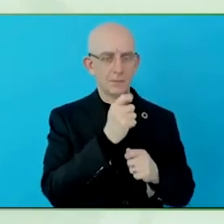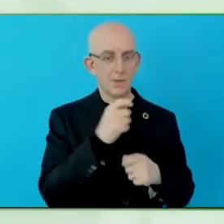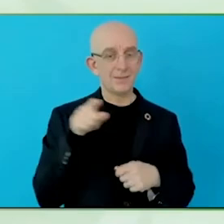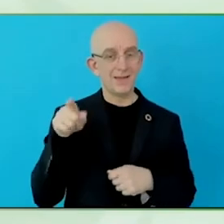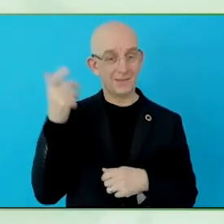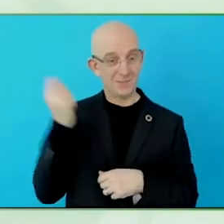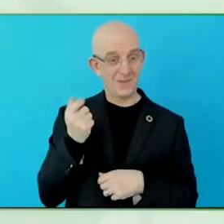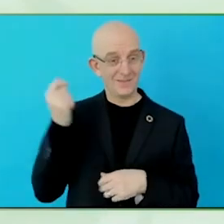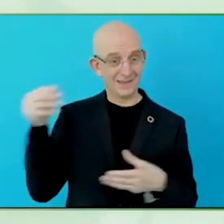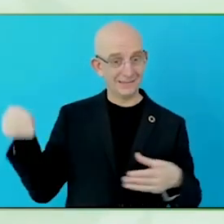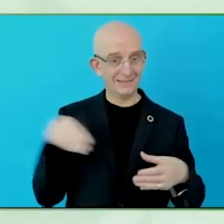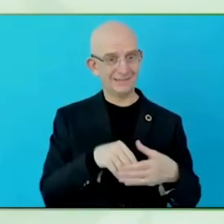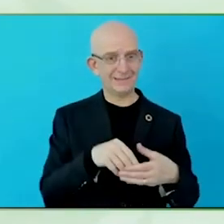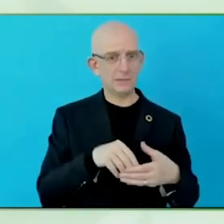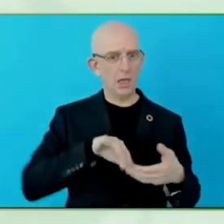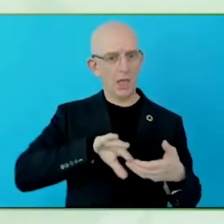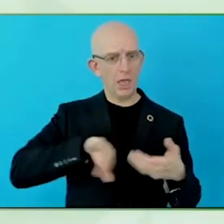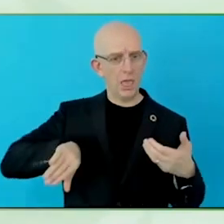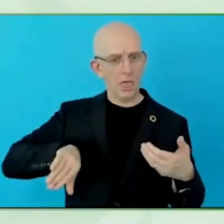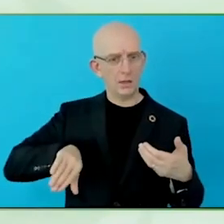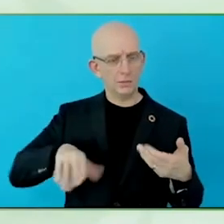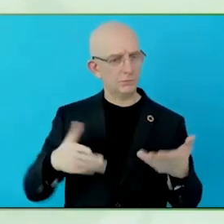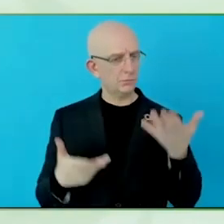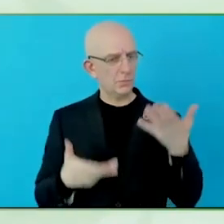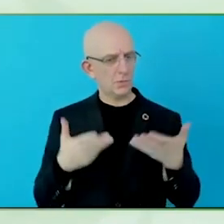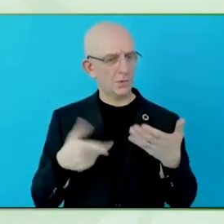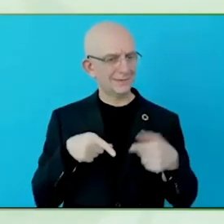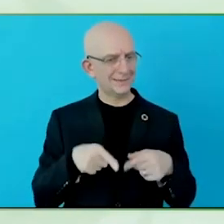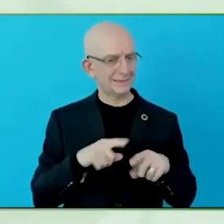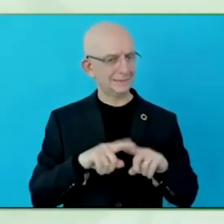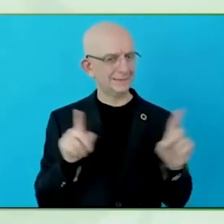employed by an employer, because your employer can run into